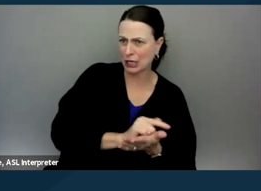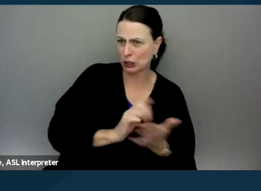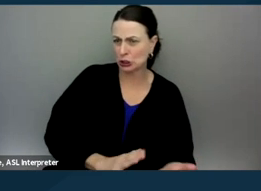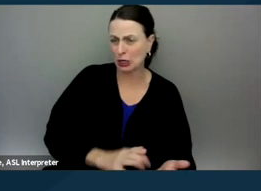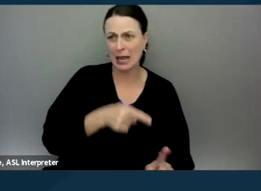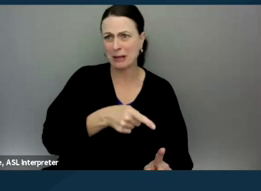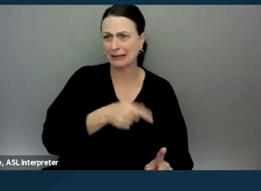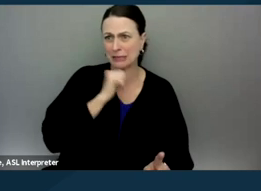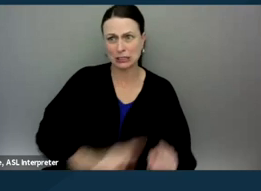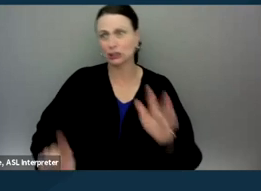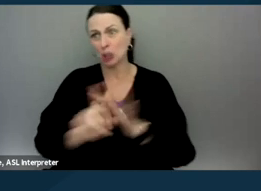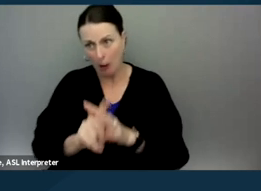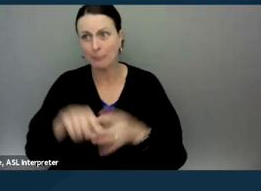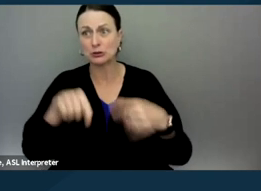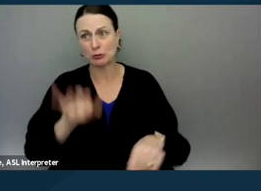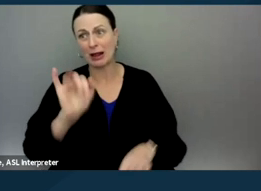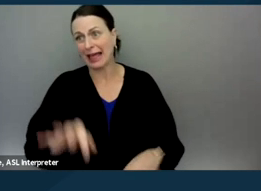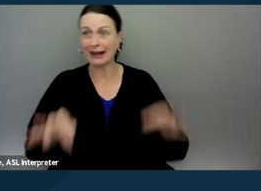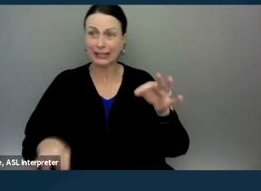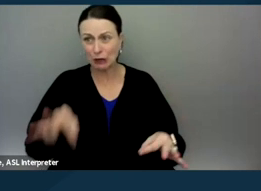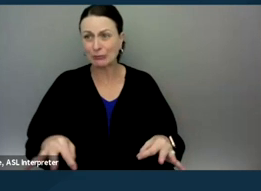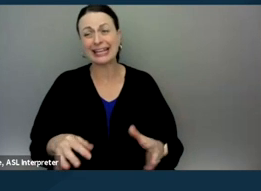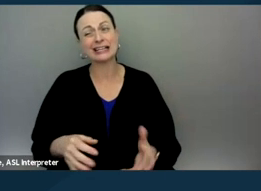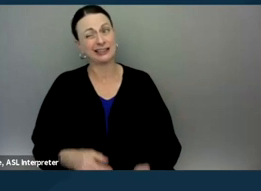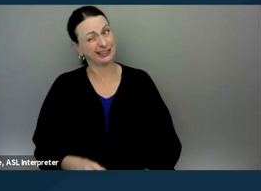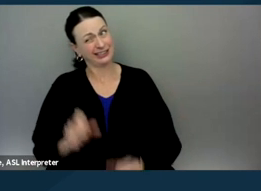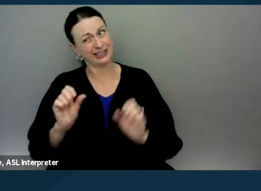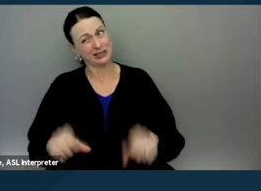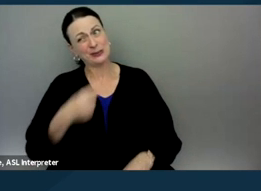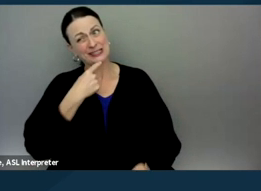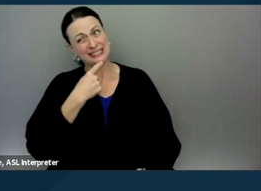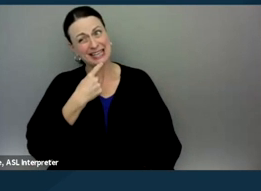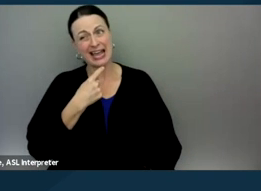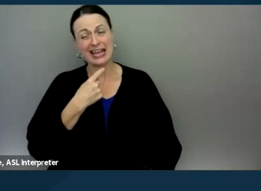at the due process hearing. One could make an argument that non-attorney is allowed